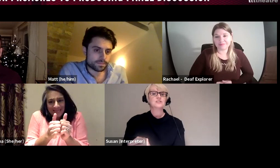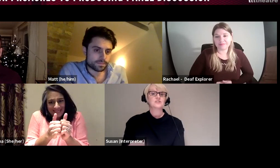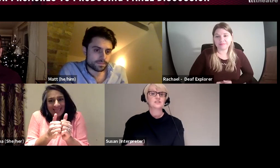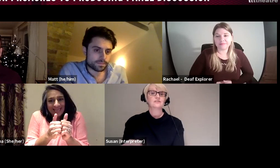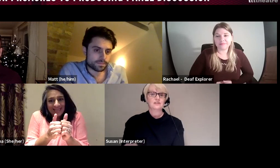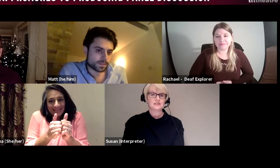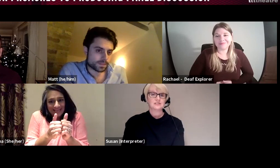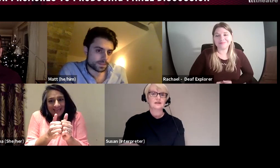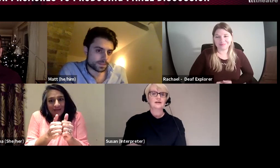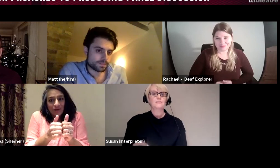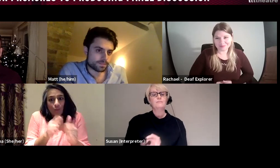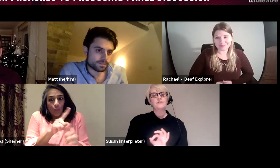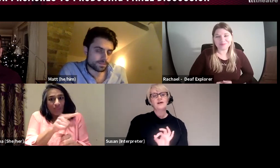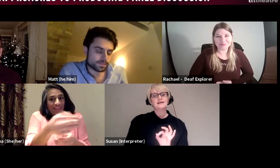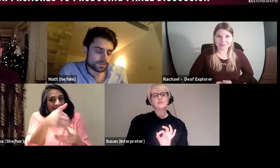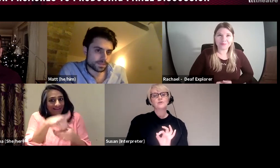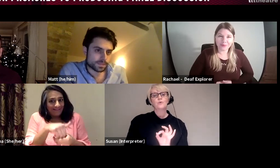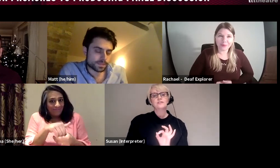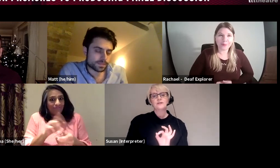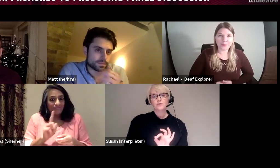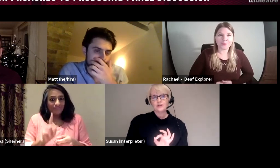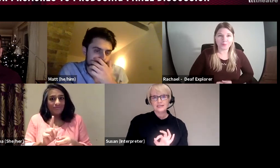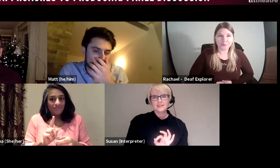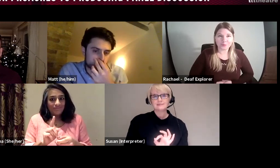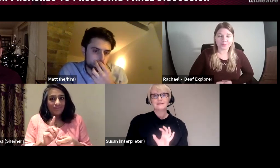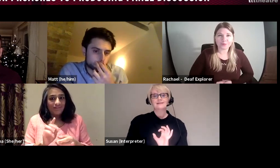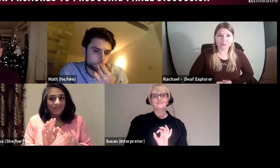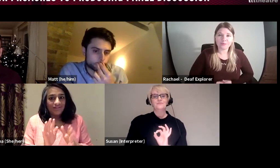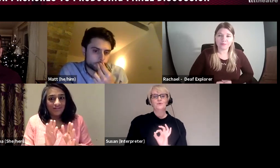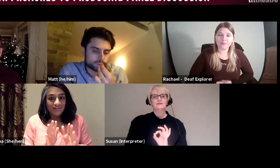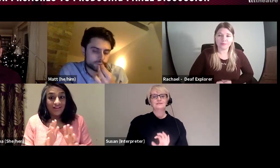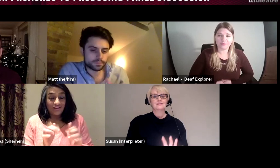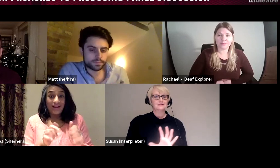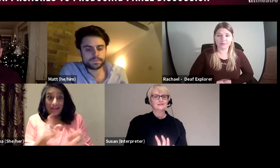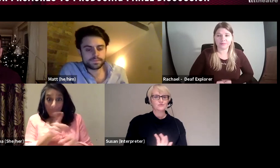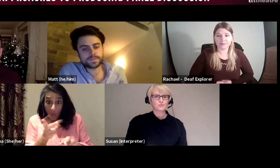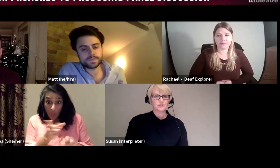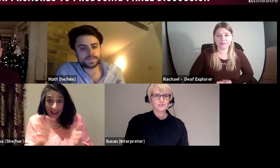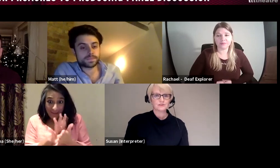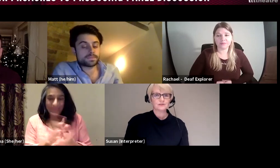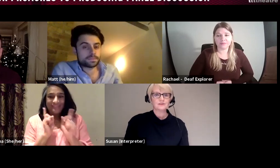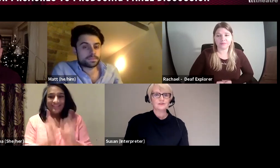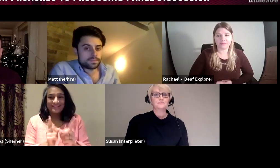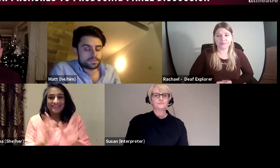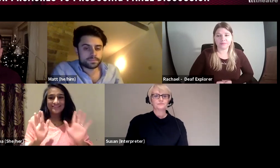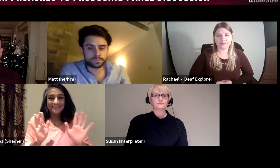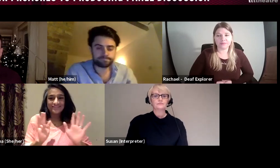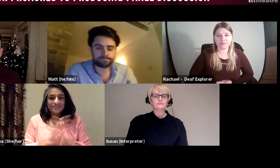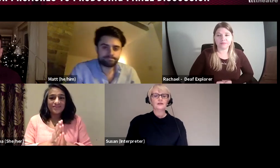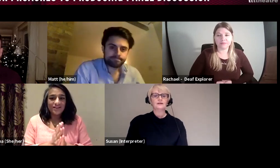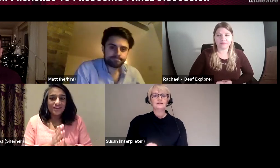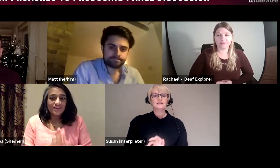this and this. But that should always be agreed within the guidelines of the production. And if